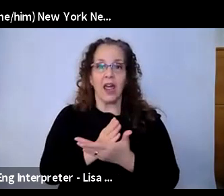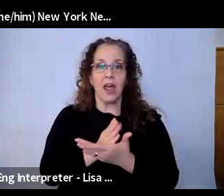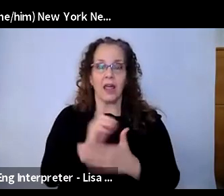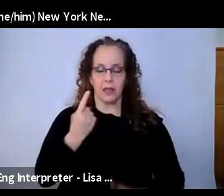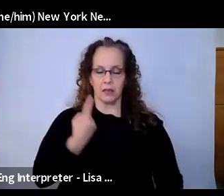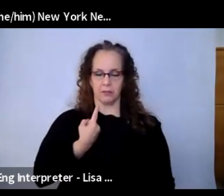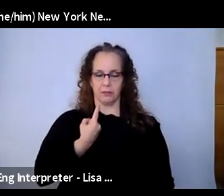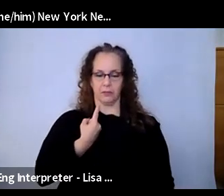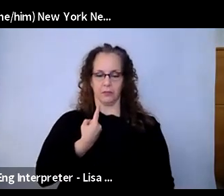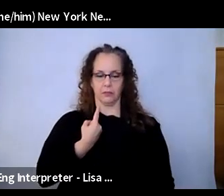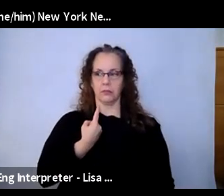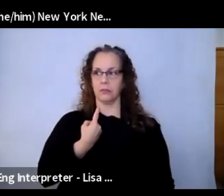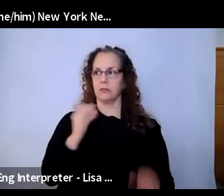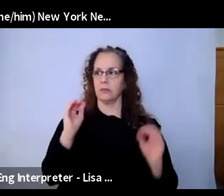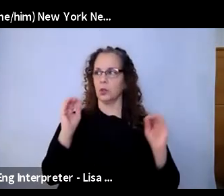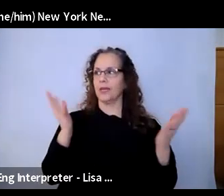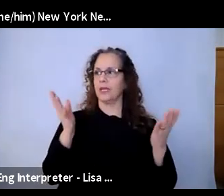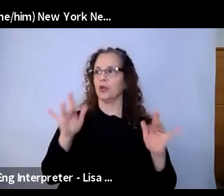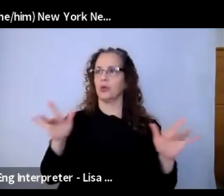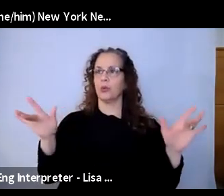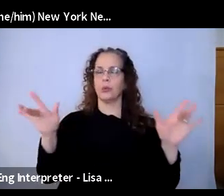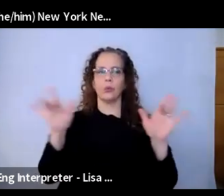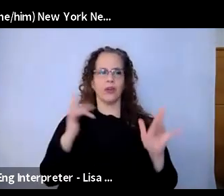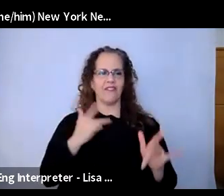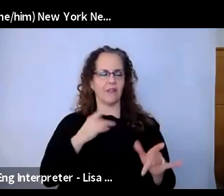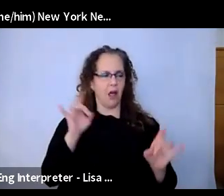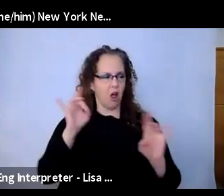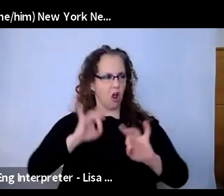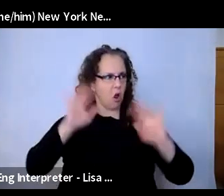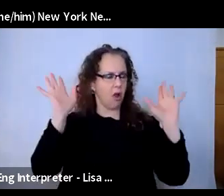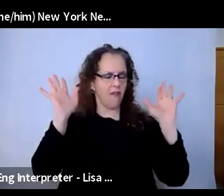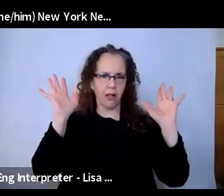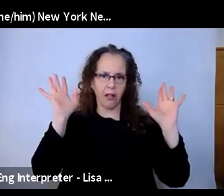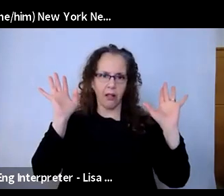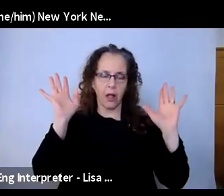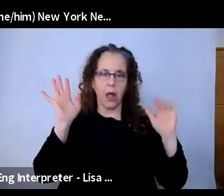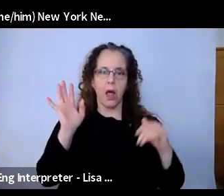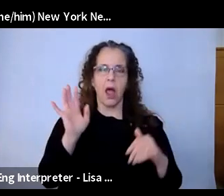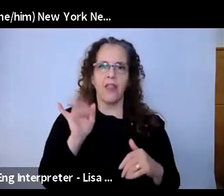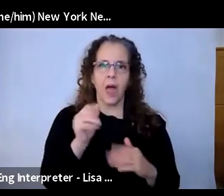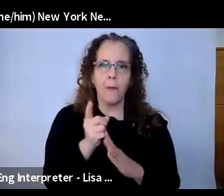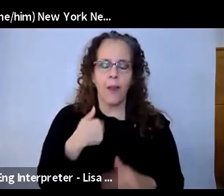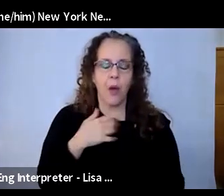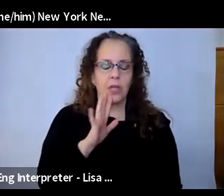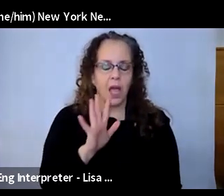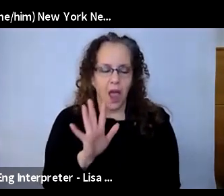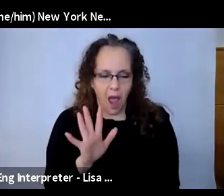space in the dark, and it felt terrible." You know, and at that moment, I was like, "Oh, my goodness." Having, like, just